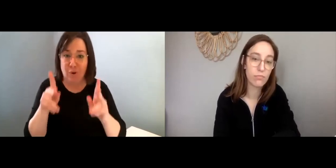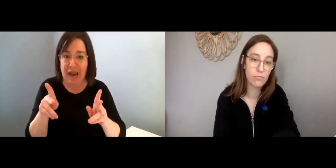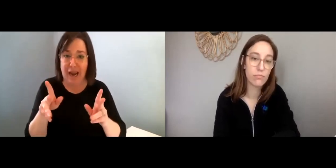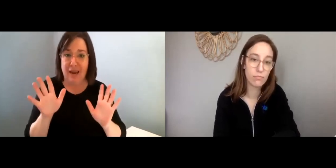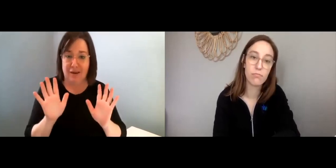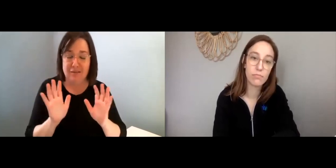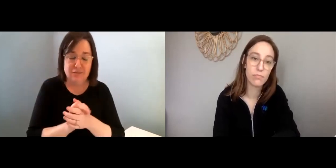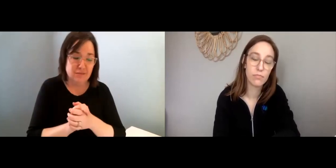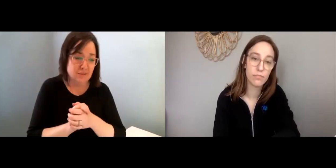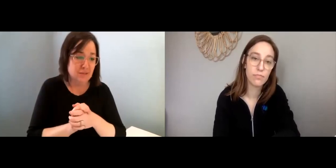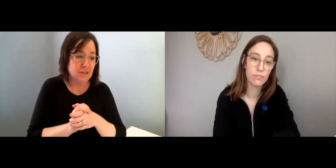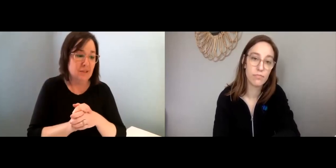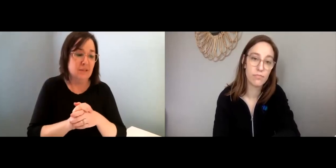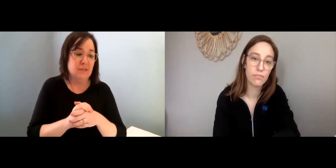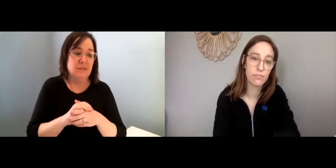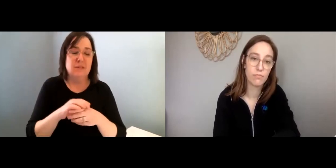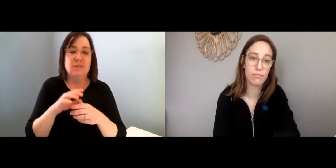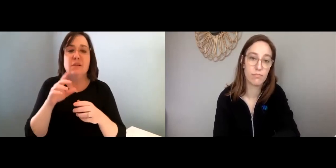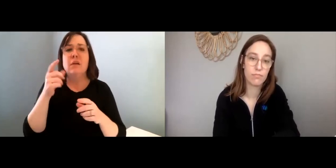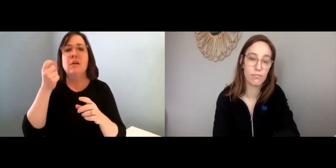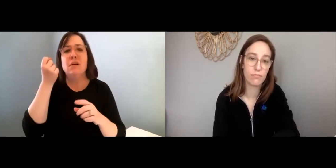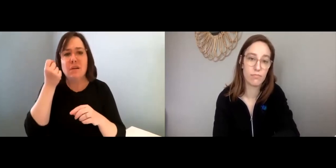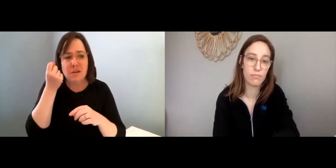That’s all normal, and it’s OK.